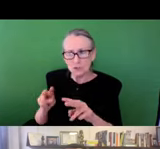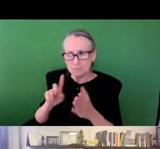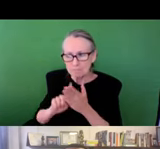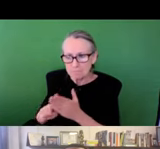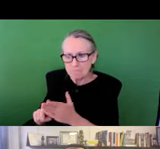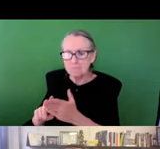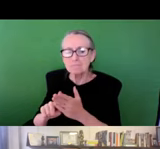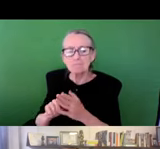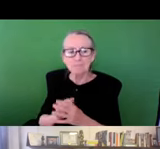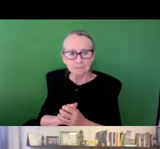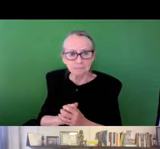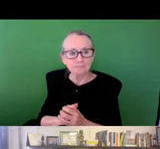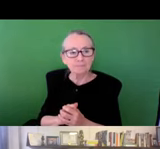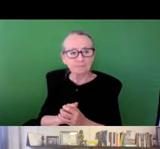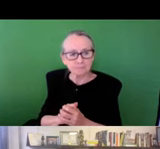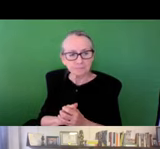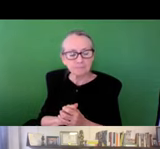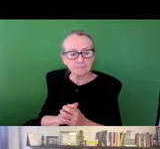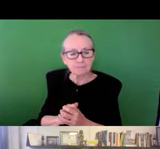and conditions in terms of visual